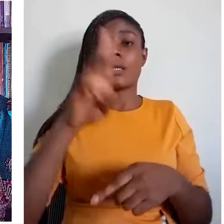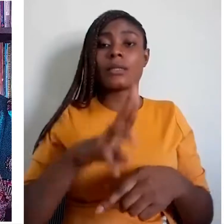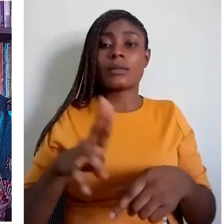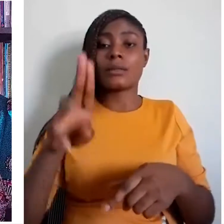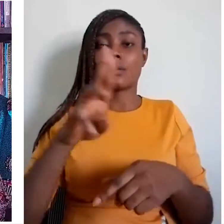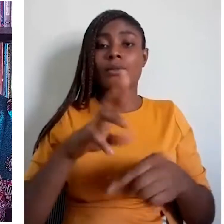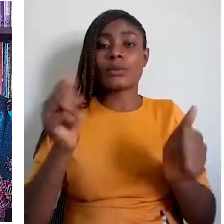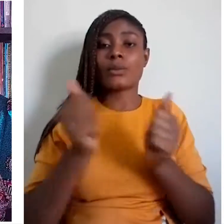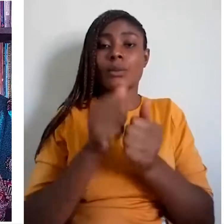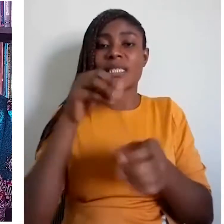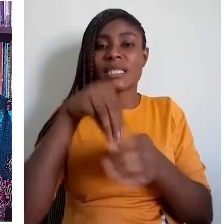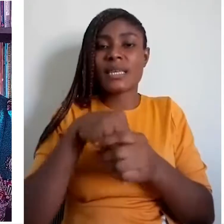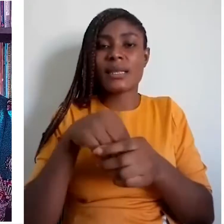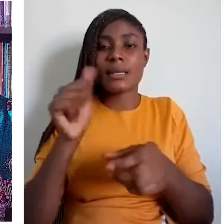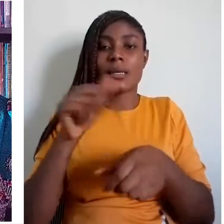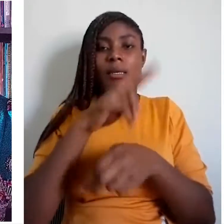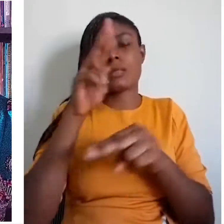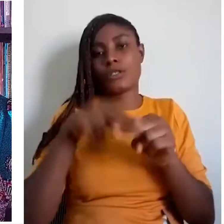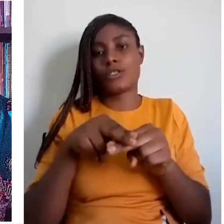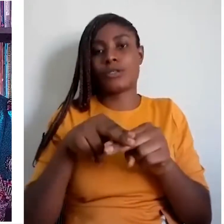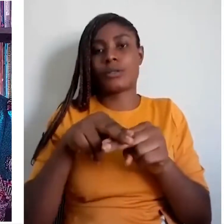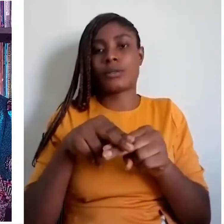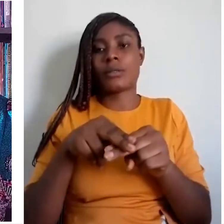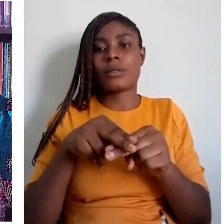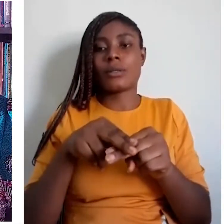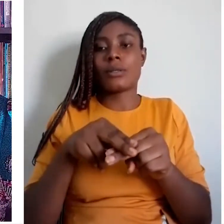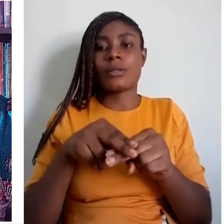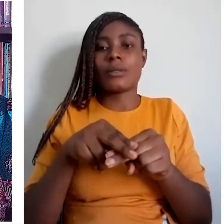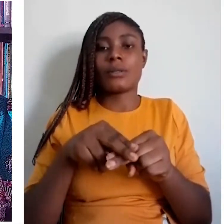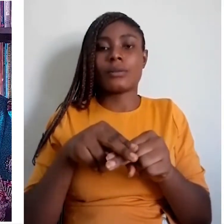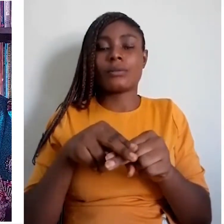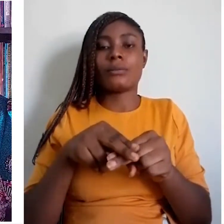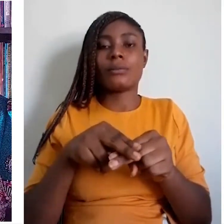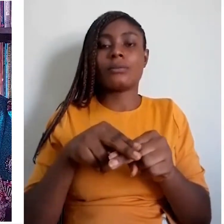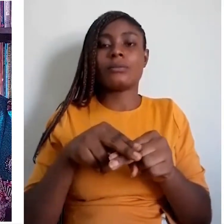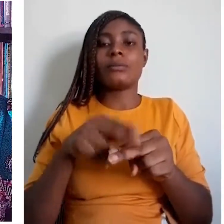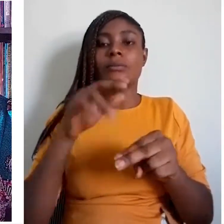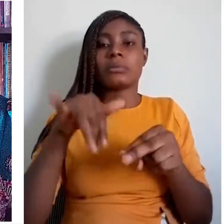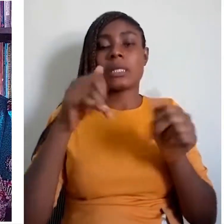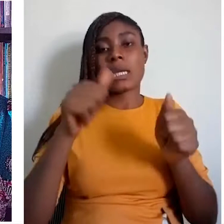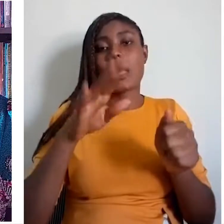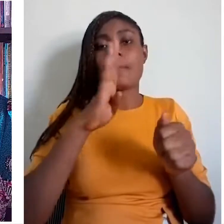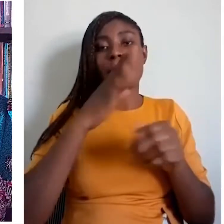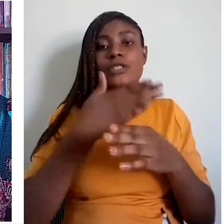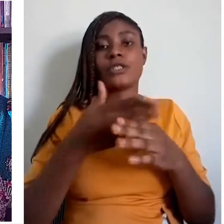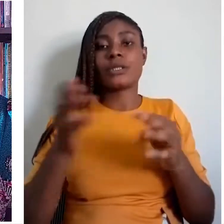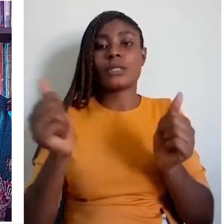They may be shared by more than one group residing in a nation, with which they communicate